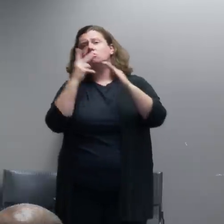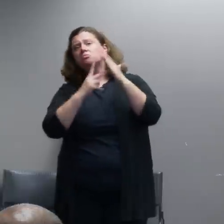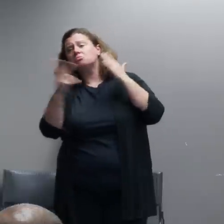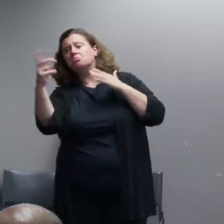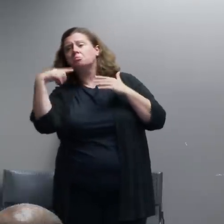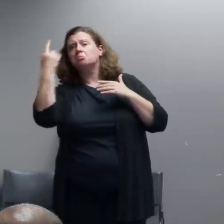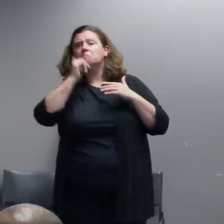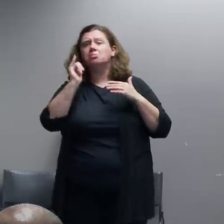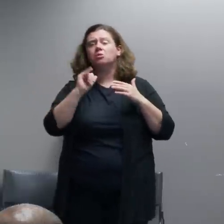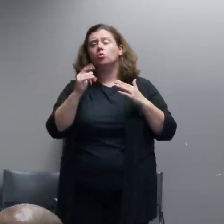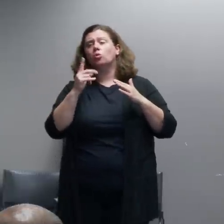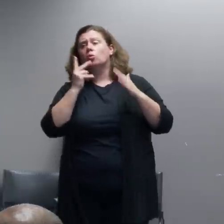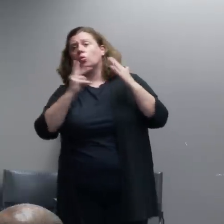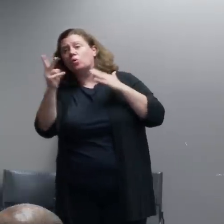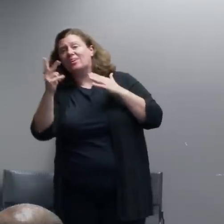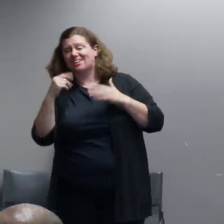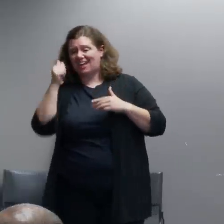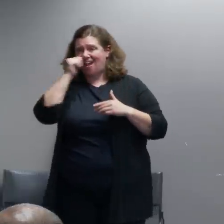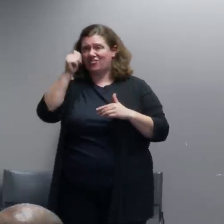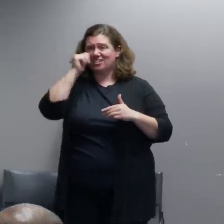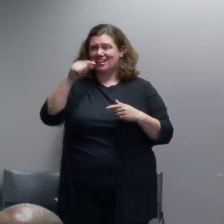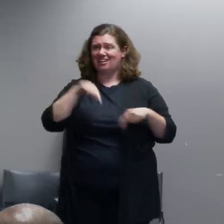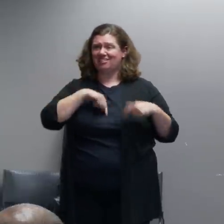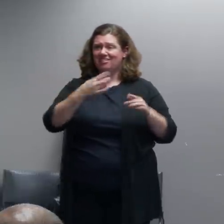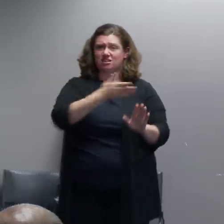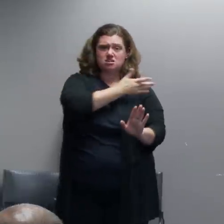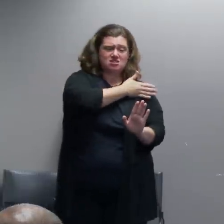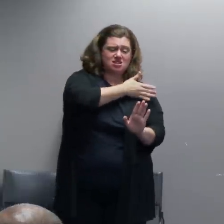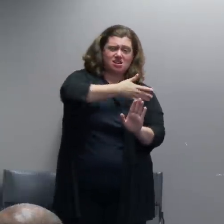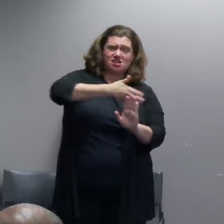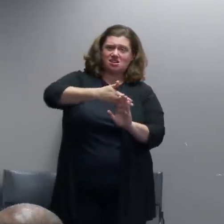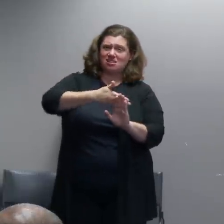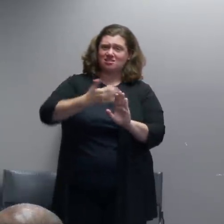I will close by just mentioning,